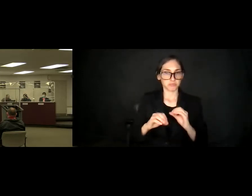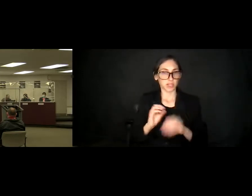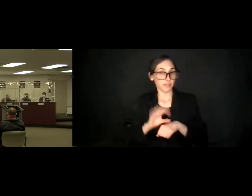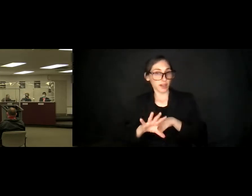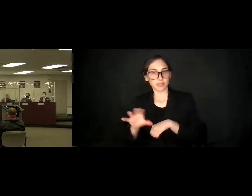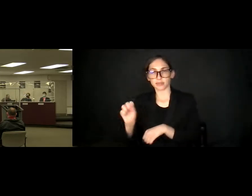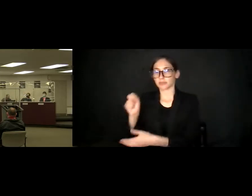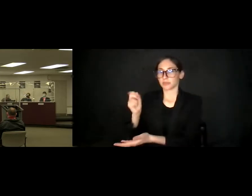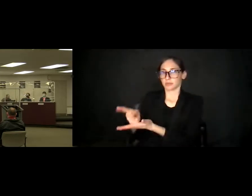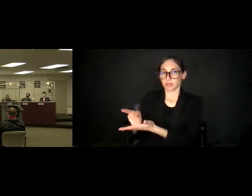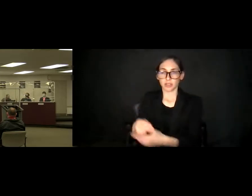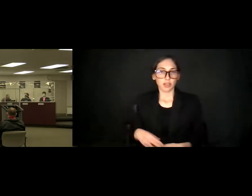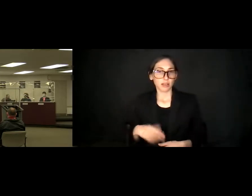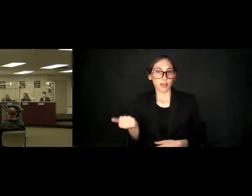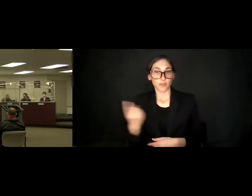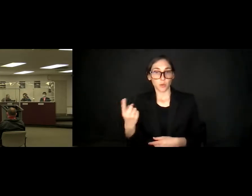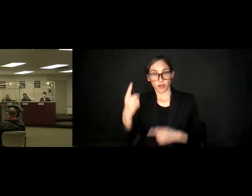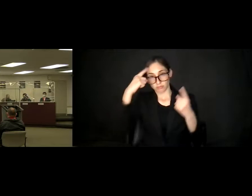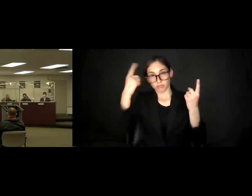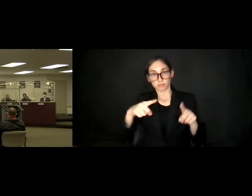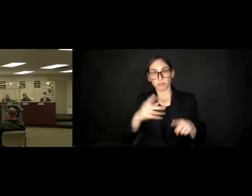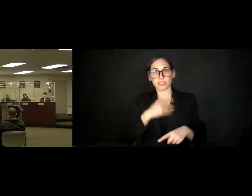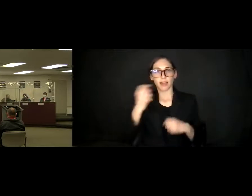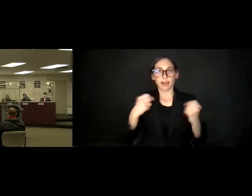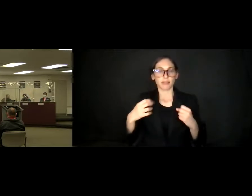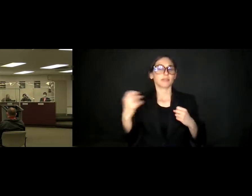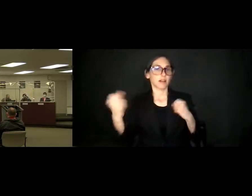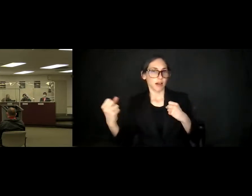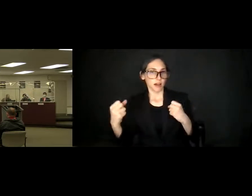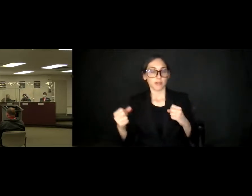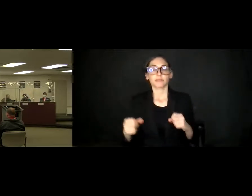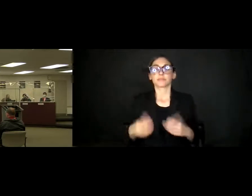aye. Aye. Opposed? Passes with five yes votes. Item 14.10